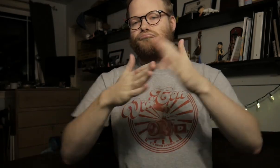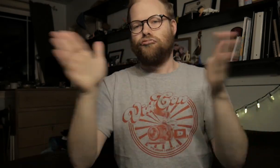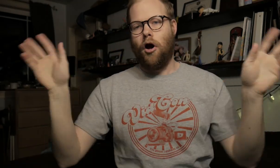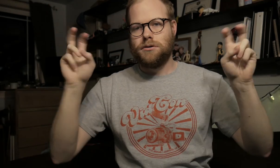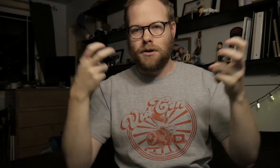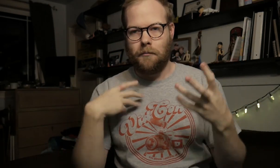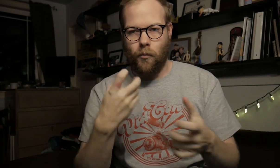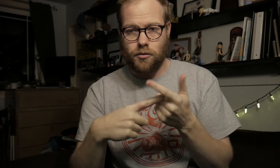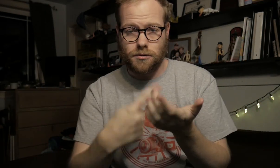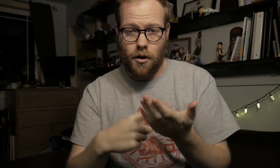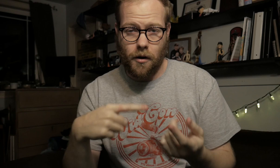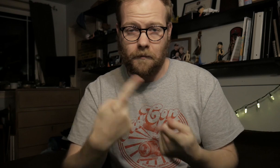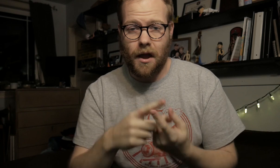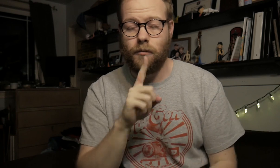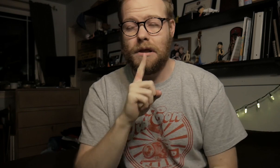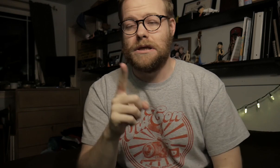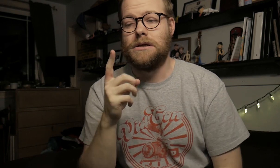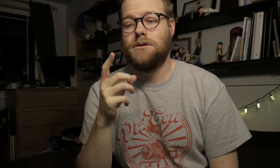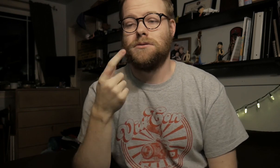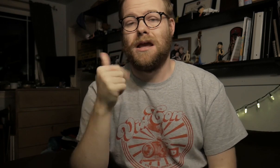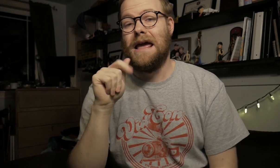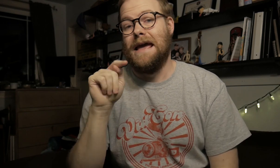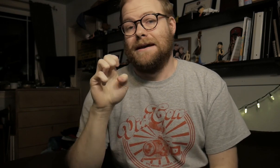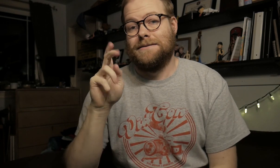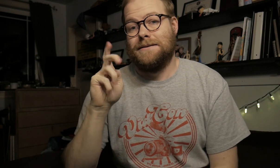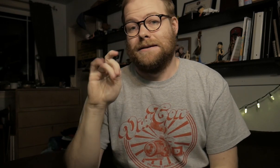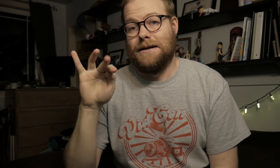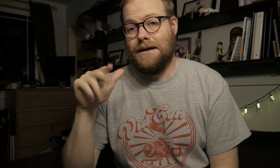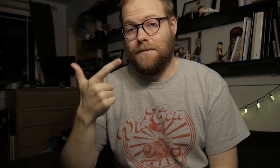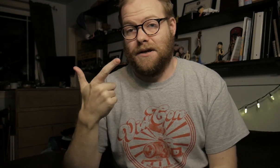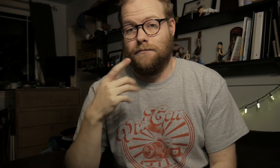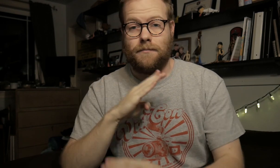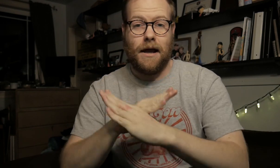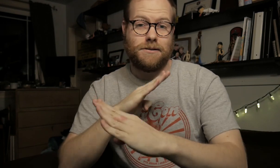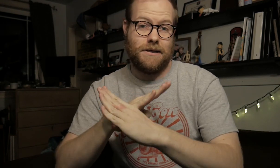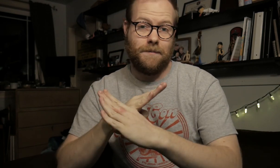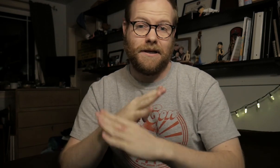The broad topic I want to talk about is gatekeeping.